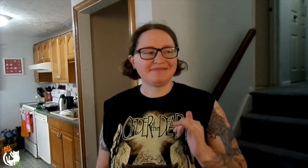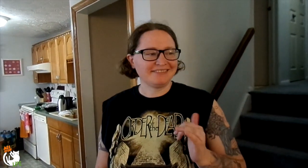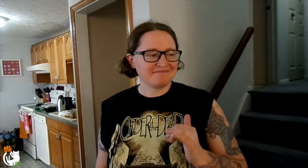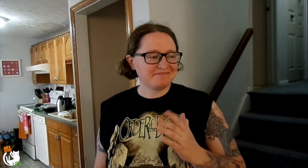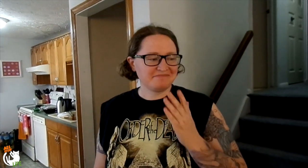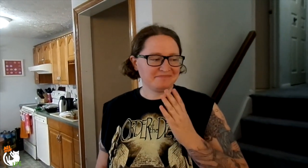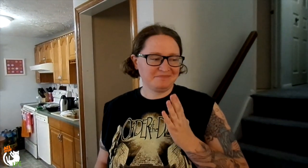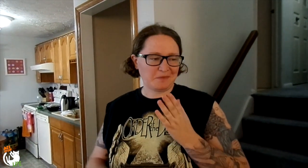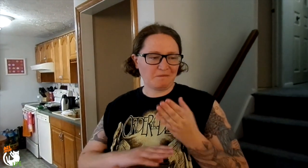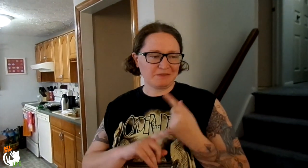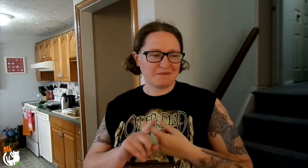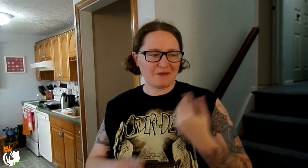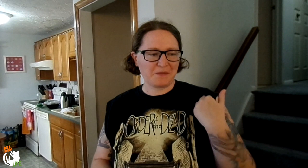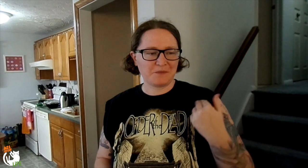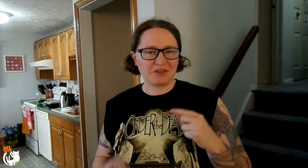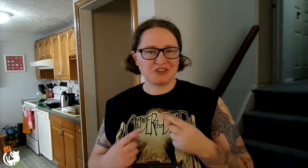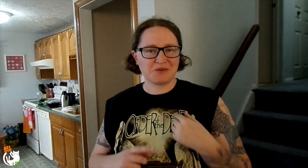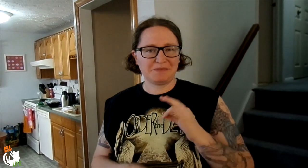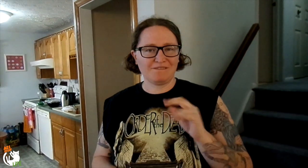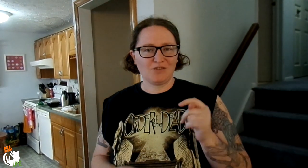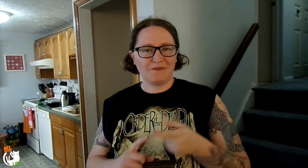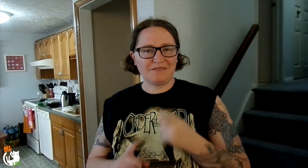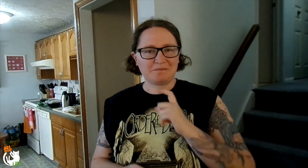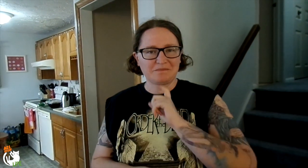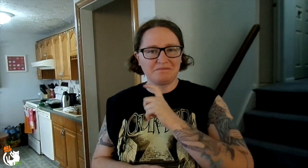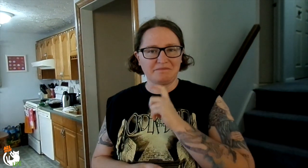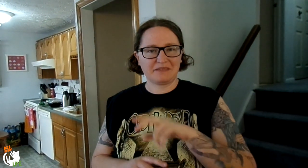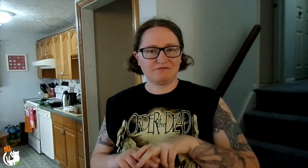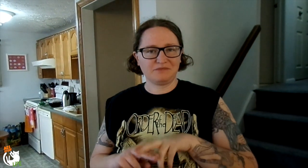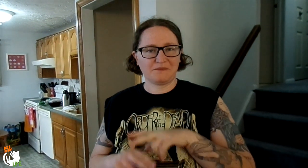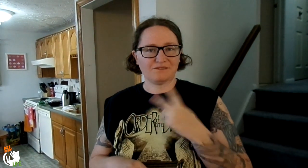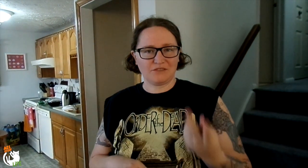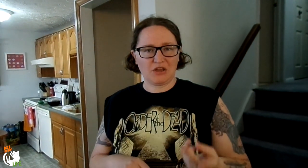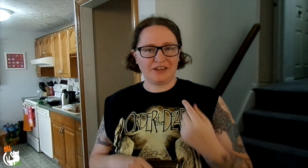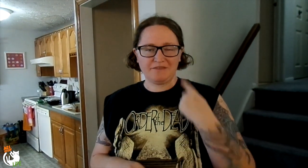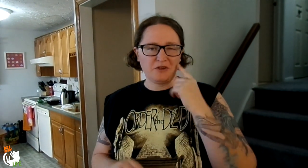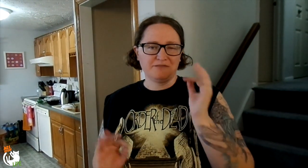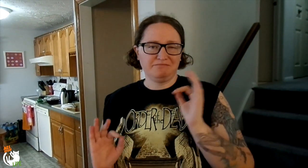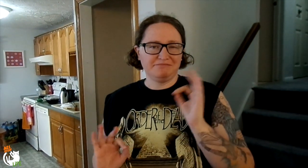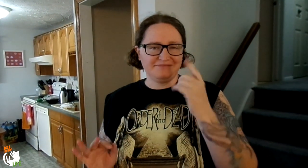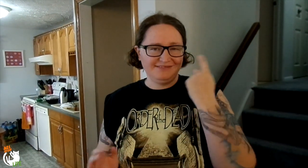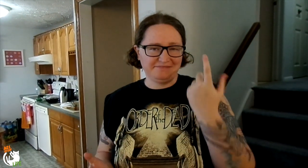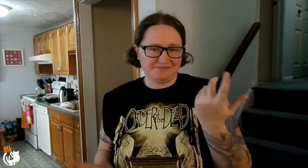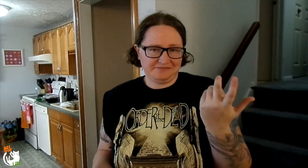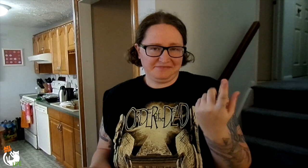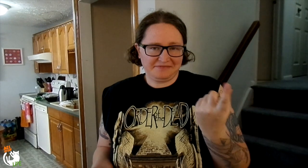Probably over a month ago, I hurt my foot. From a metal chair that fell and I thought no big deal.